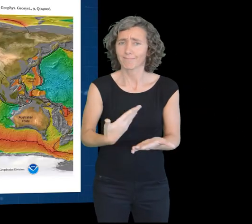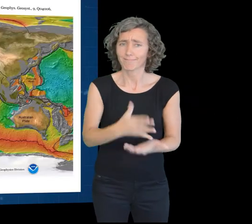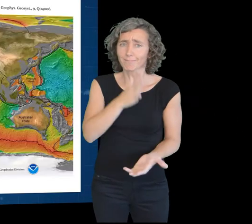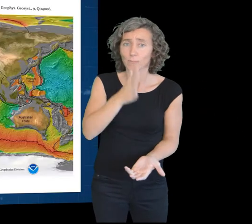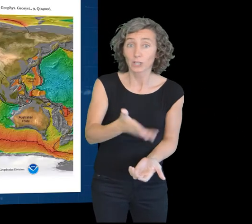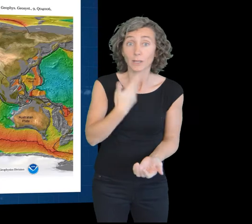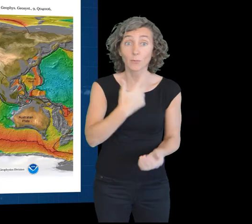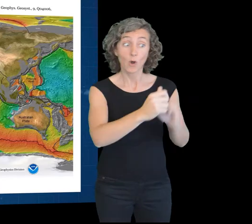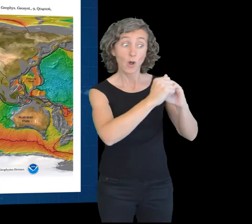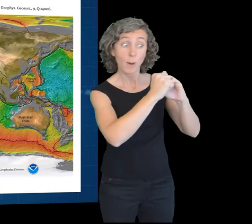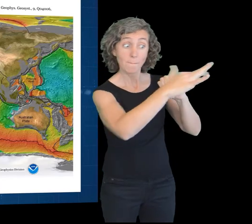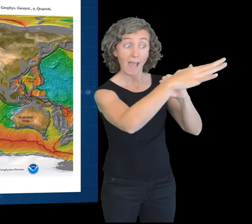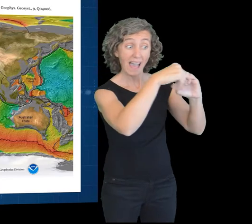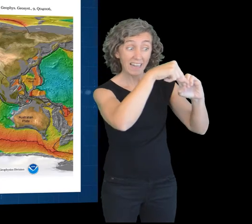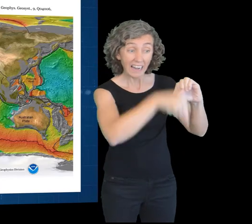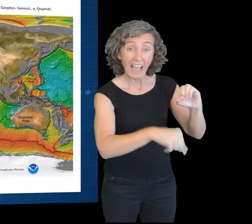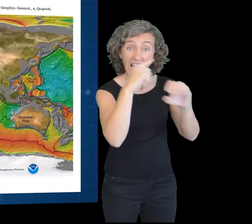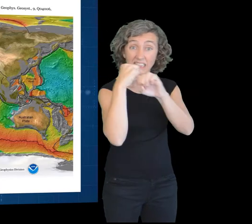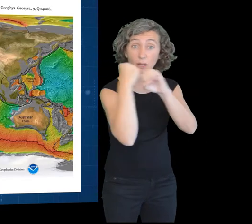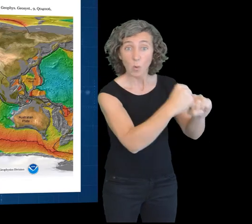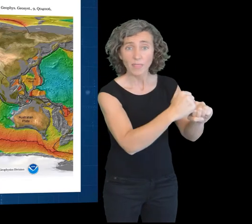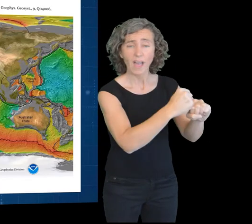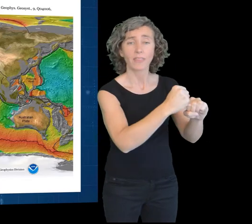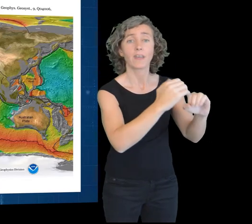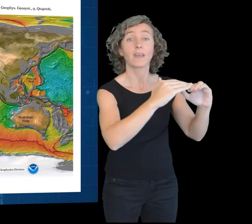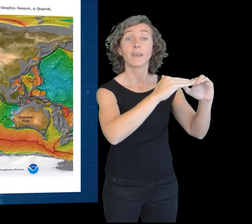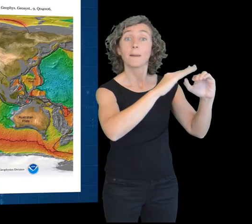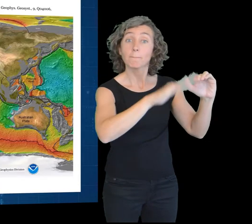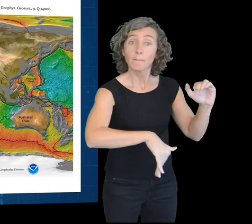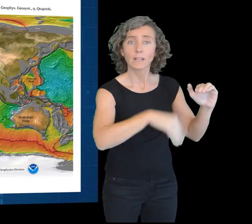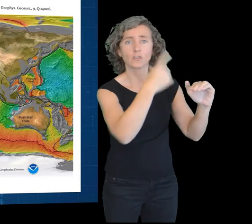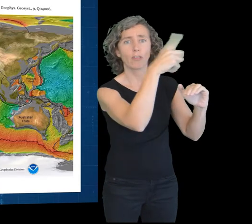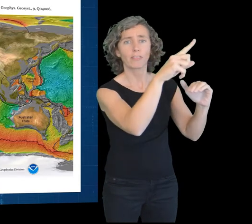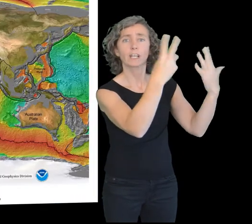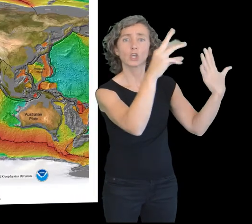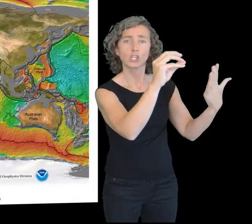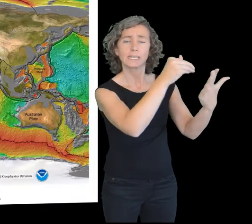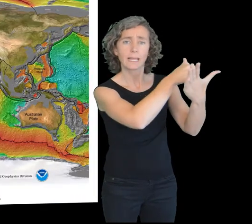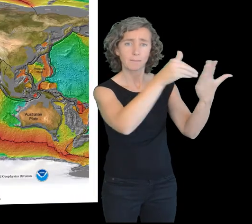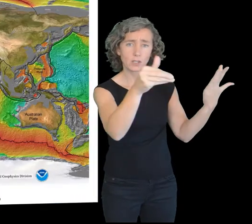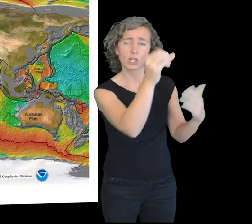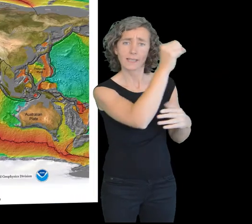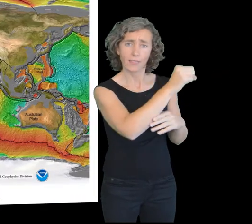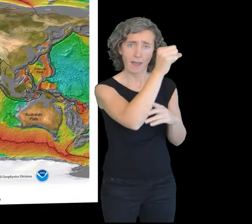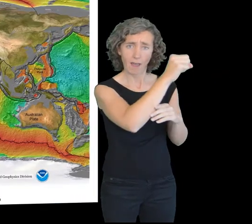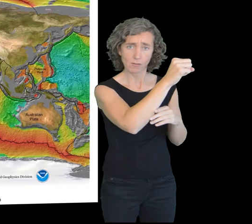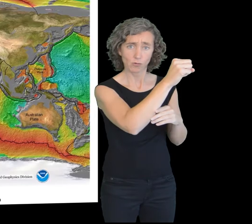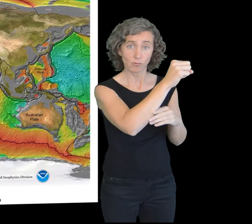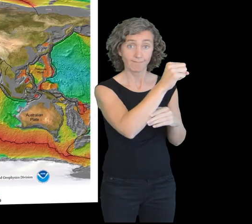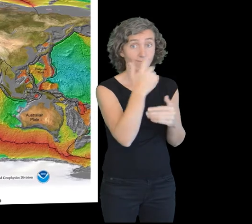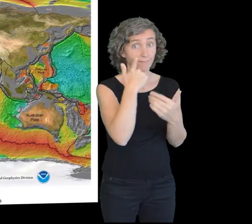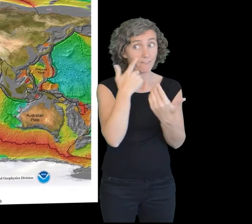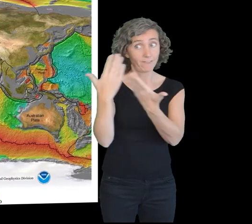of the ocean floor is less than one hundred and eighty million years old. As we can see here.